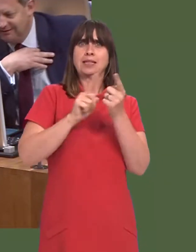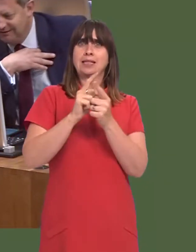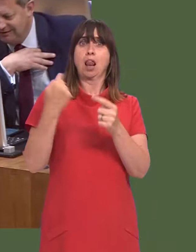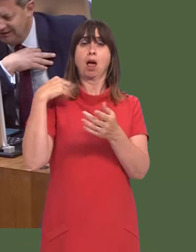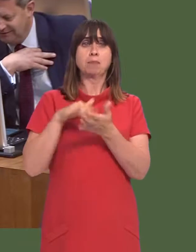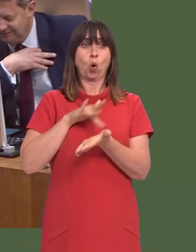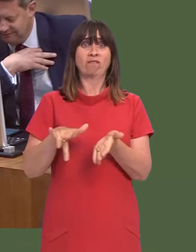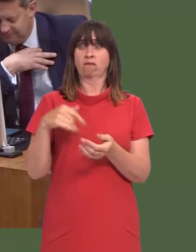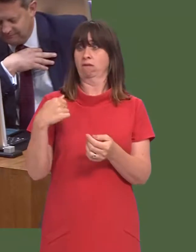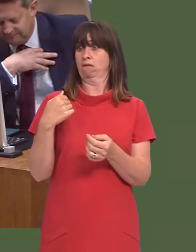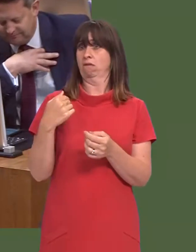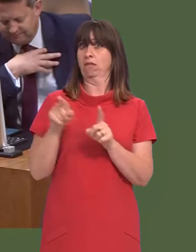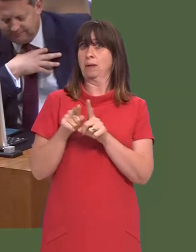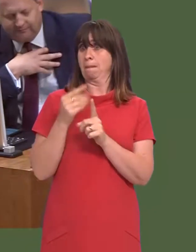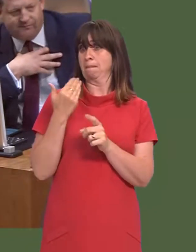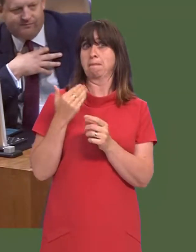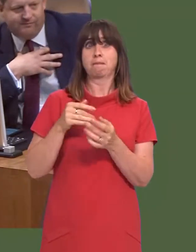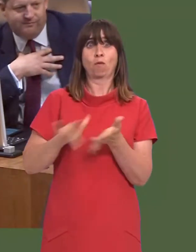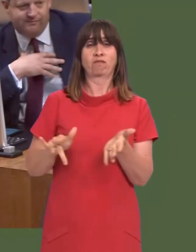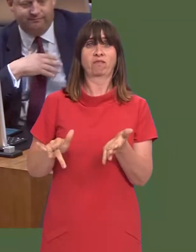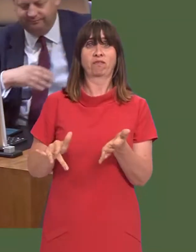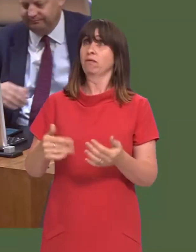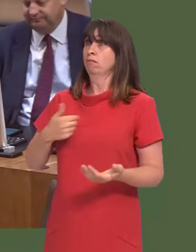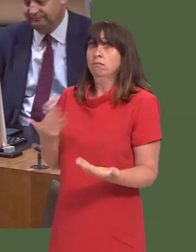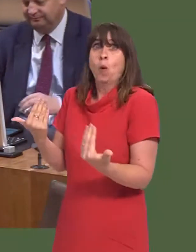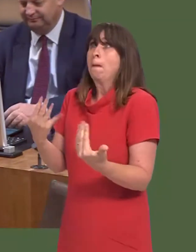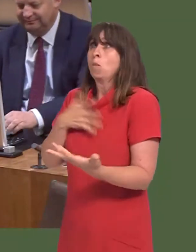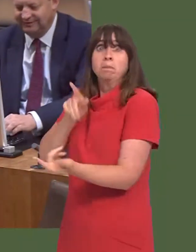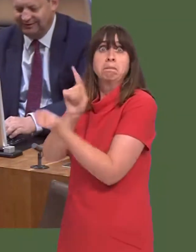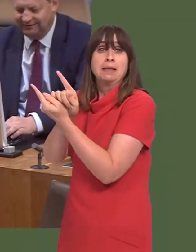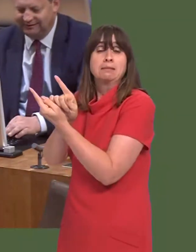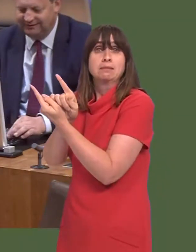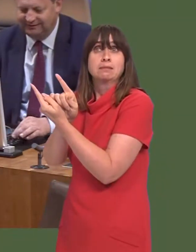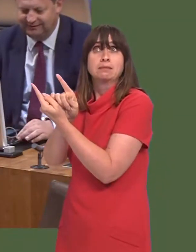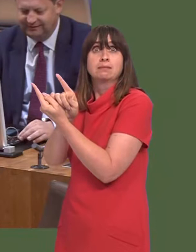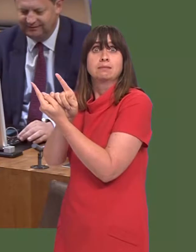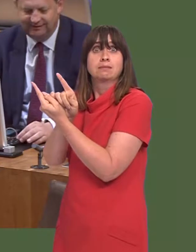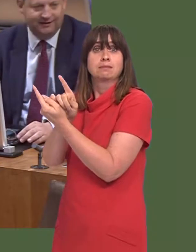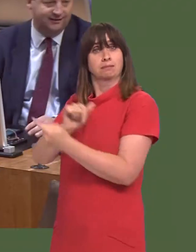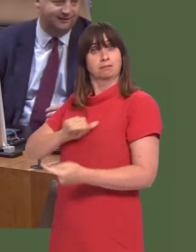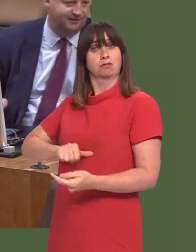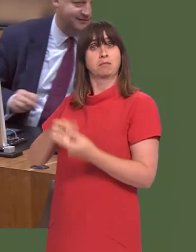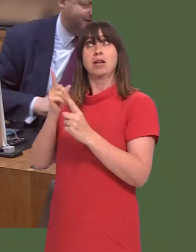and with Scotland, for last month and this month. So, weíd be more than happy to meet with him. Iím sure the Minister is looking forward to doing that.